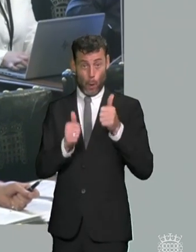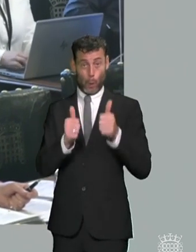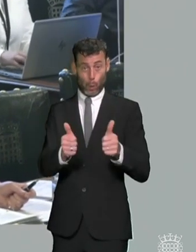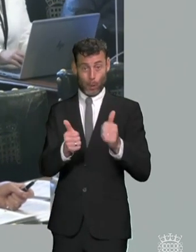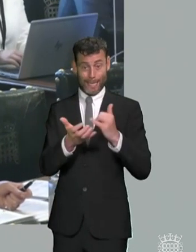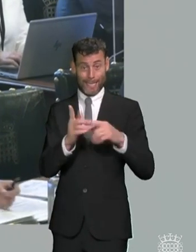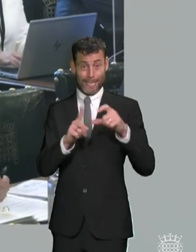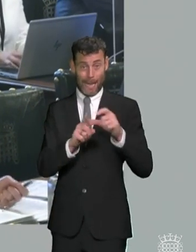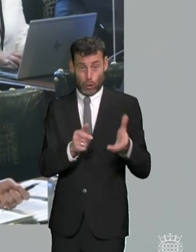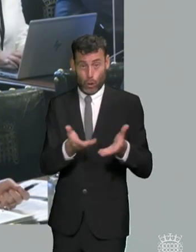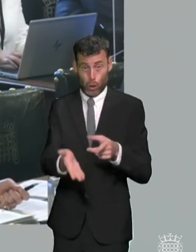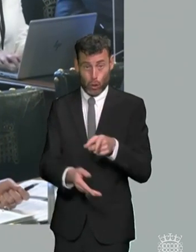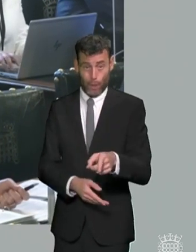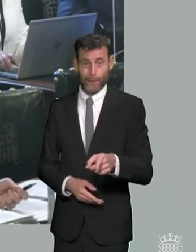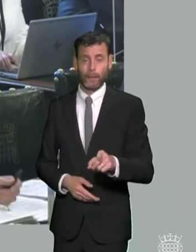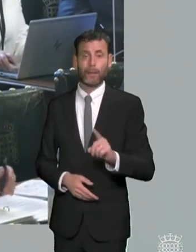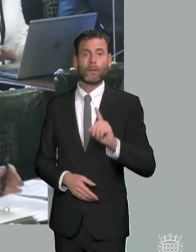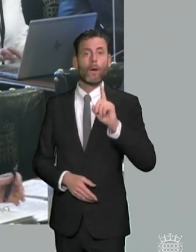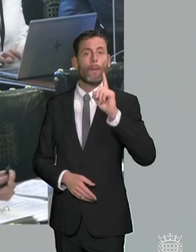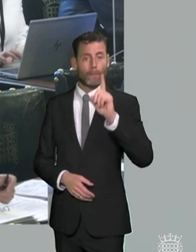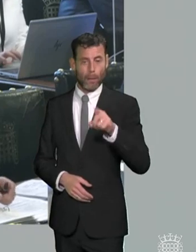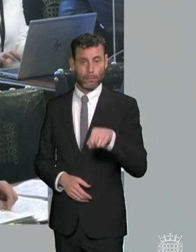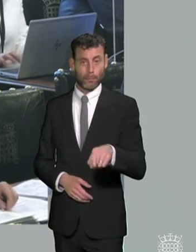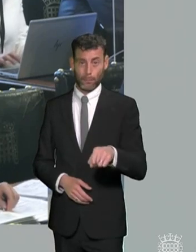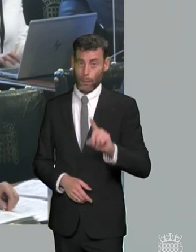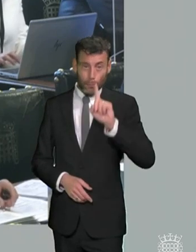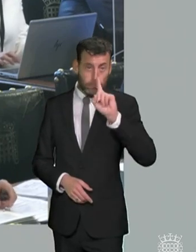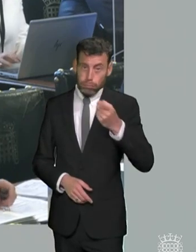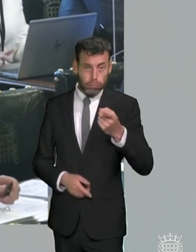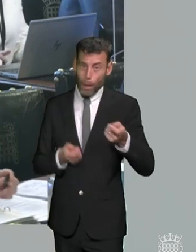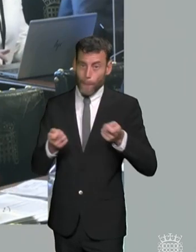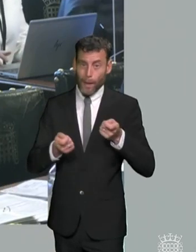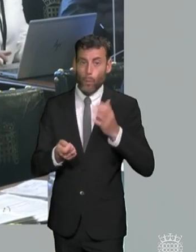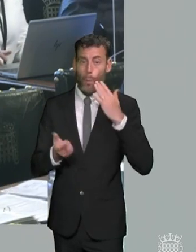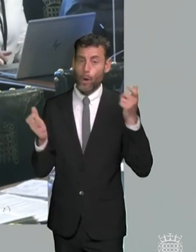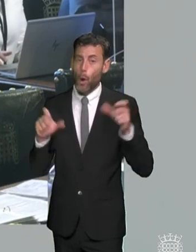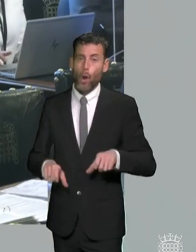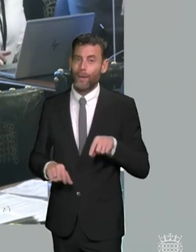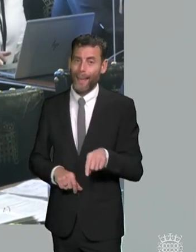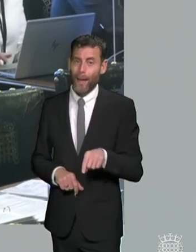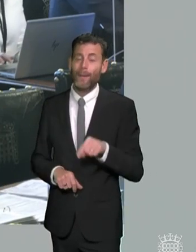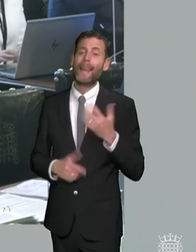have done during lockdown so but so i'm much more interested in the fact that we've got it